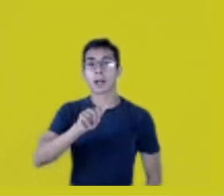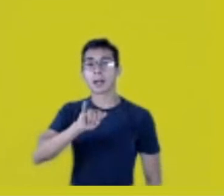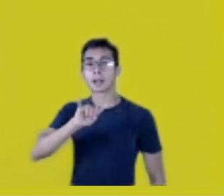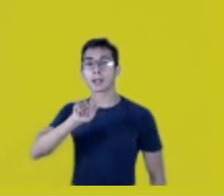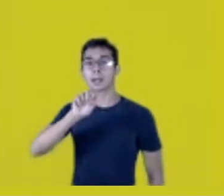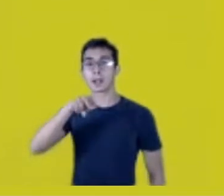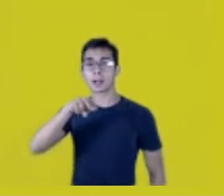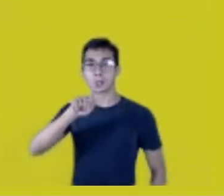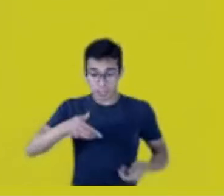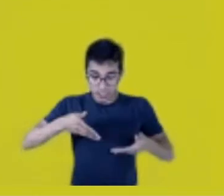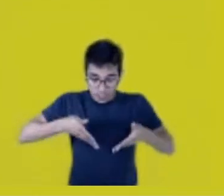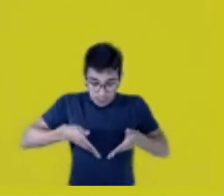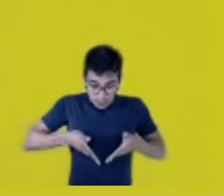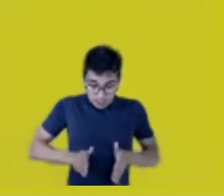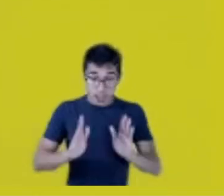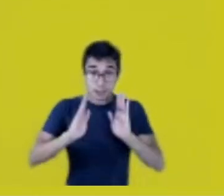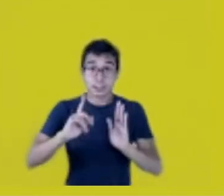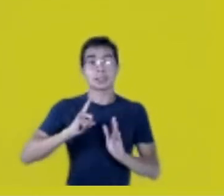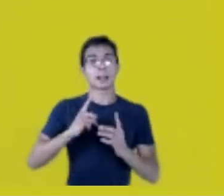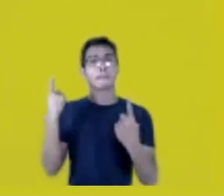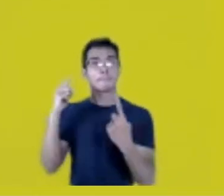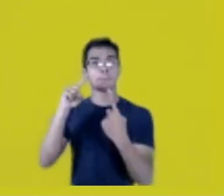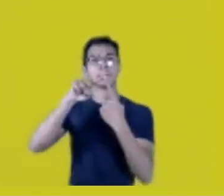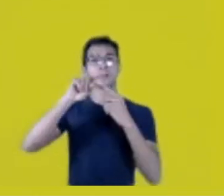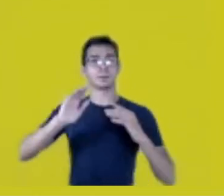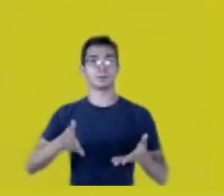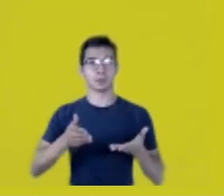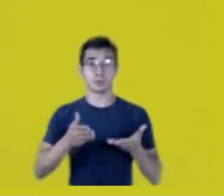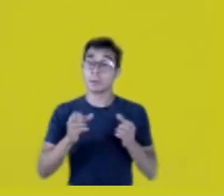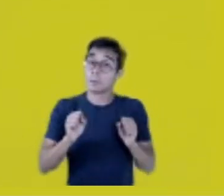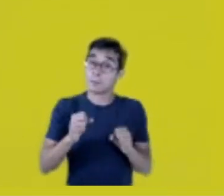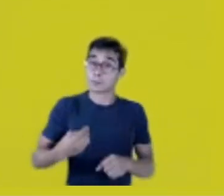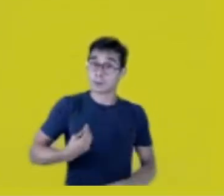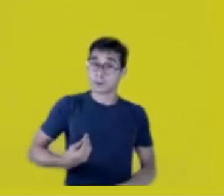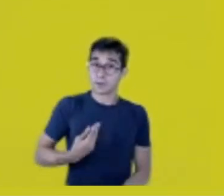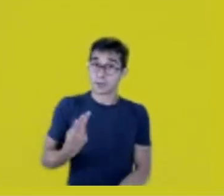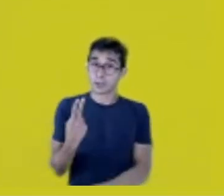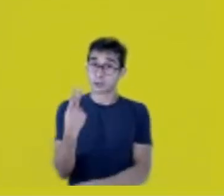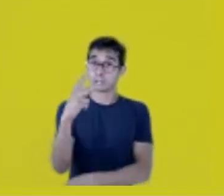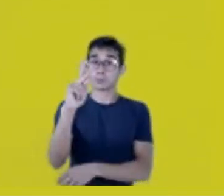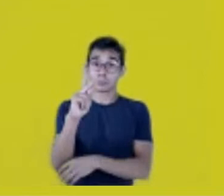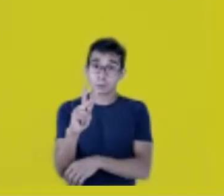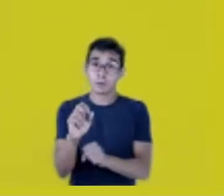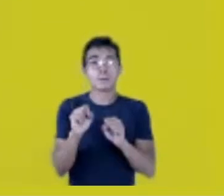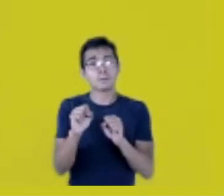Maybe in your life you’ve lost part of your identity,